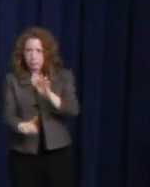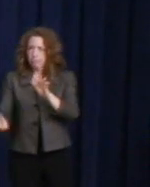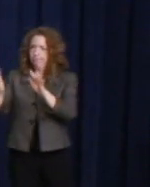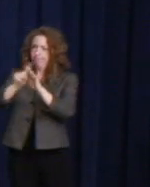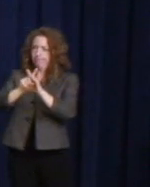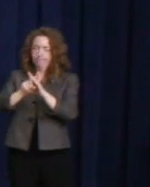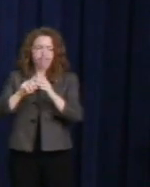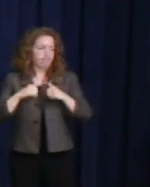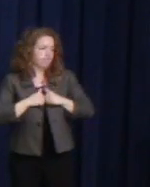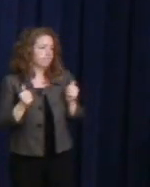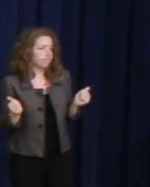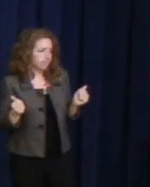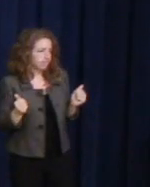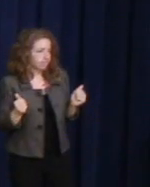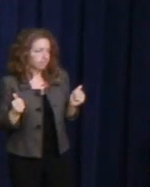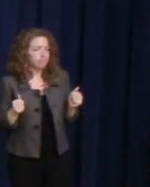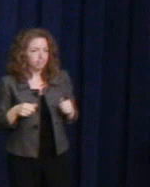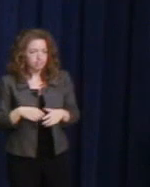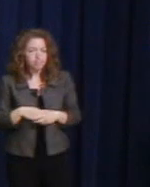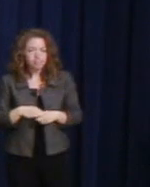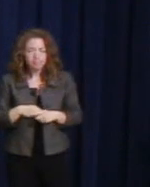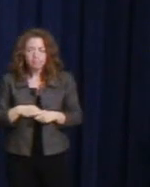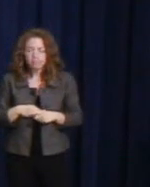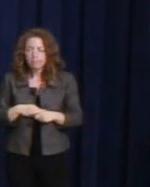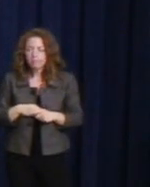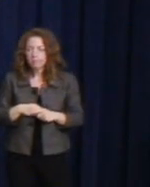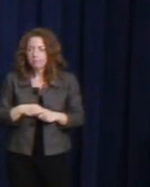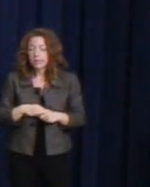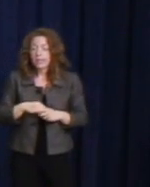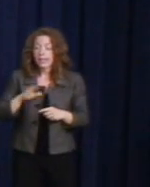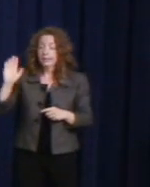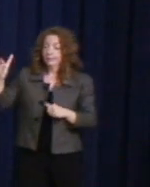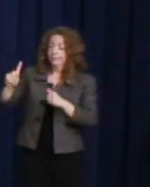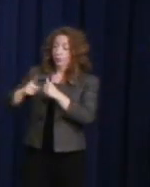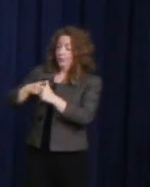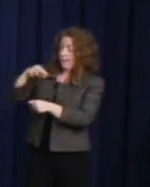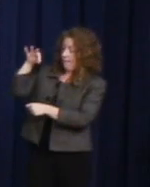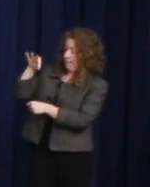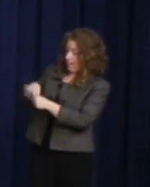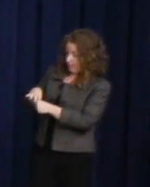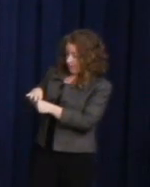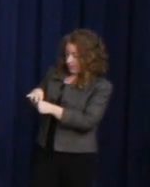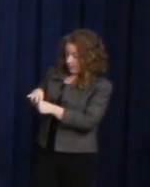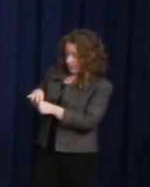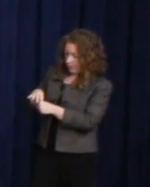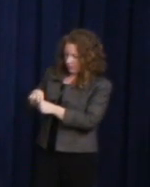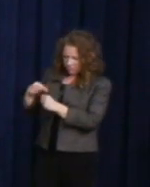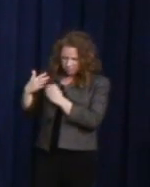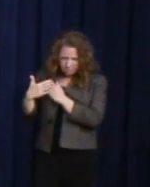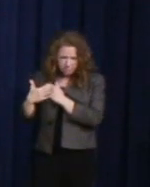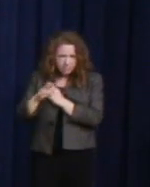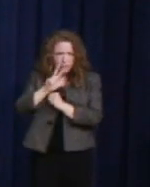37 years after he was first elected, that call is being answered by LGBT people around the world.